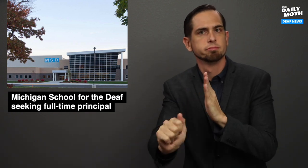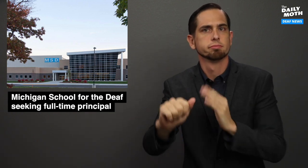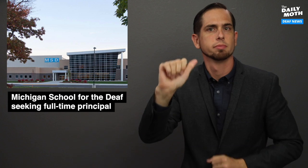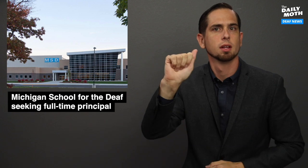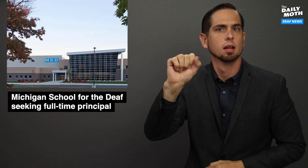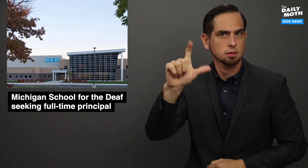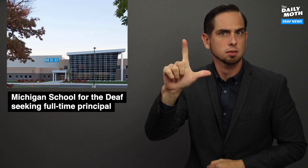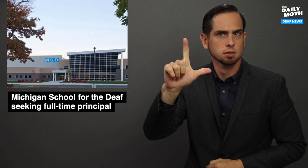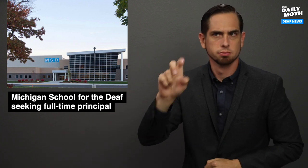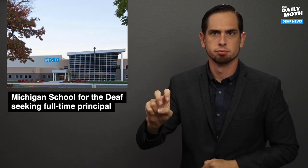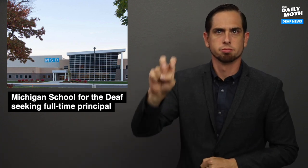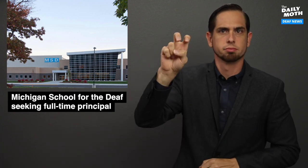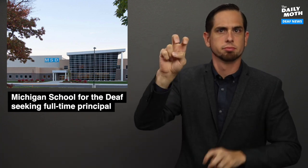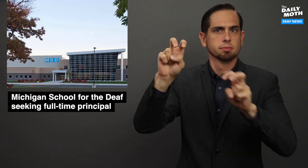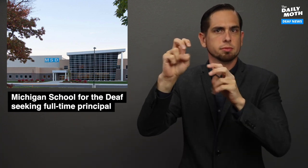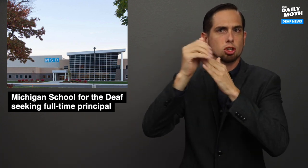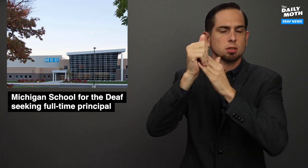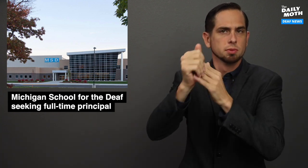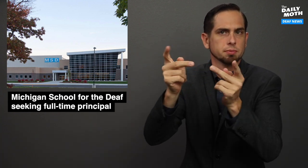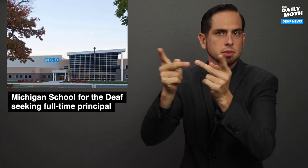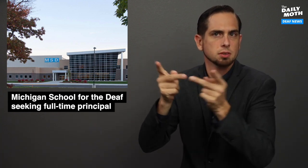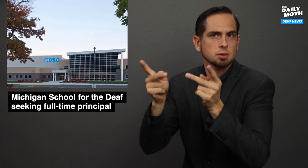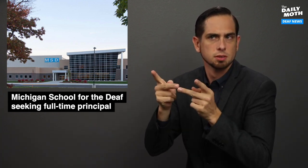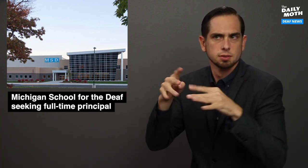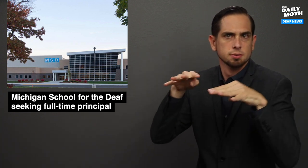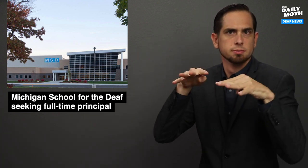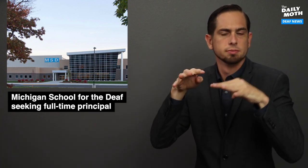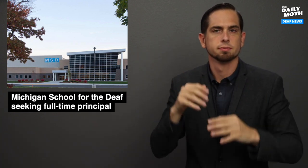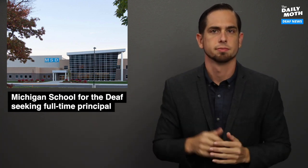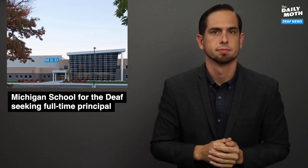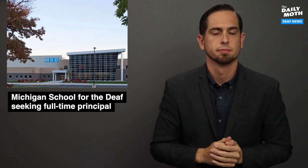not fluent in ASL to take leadership positions.